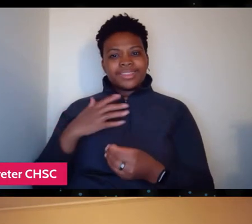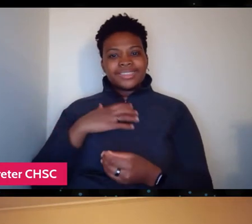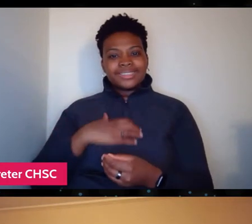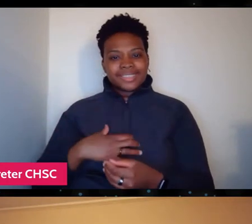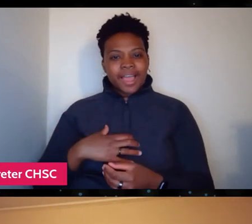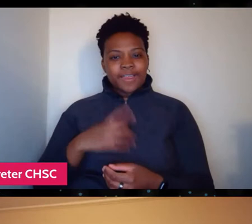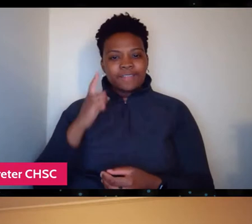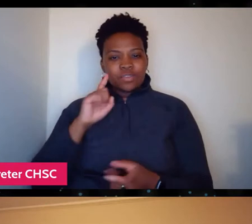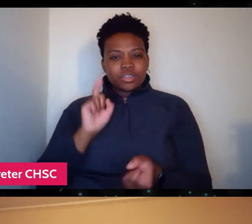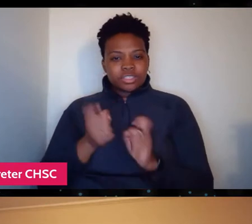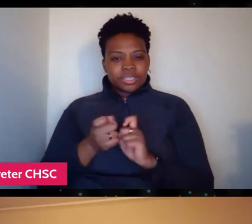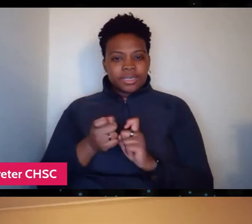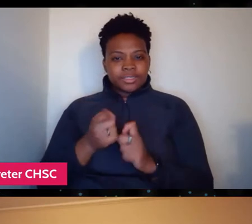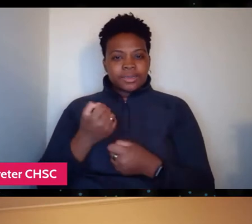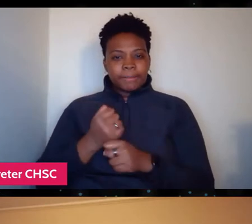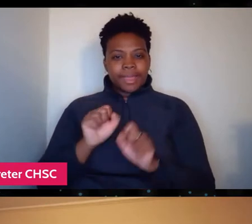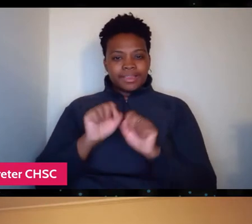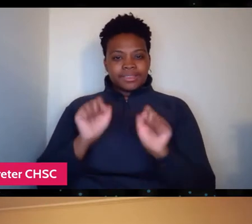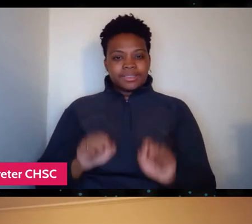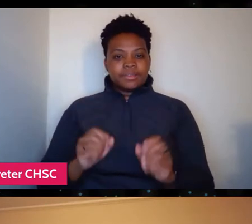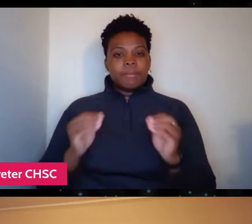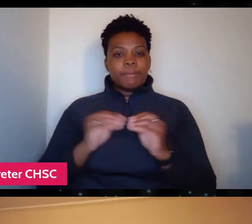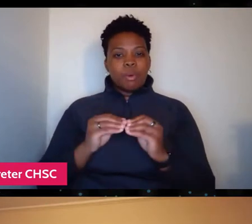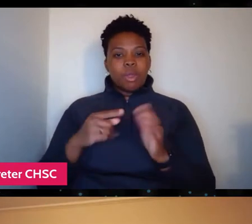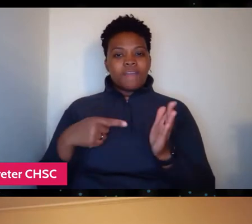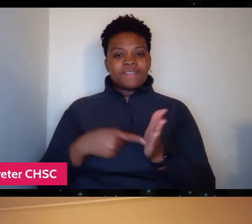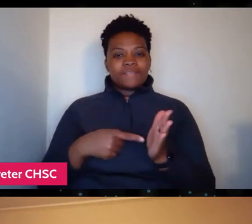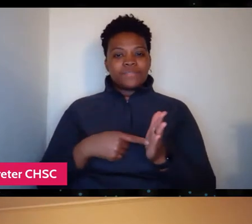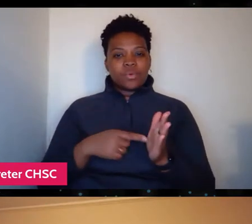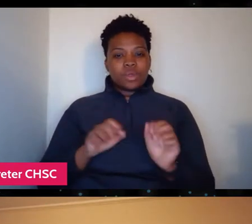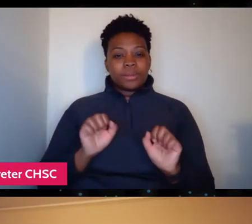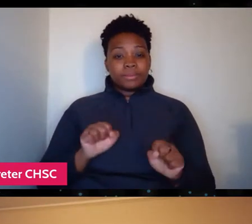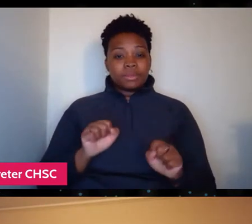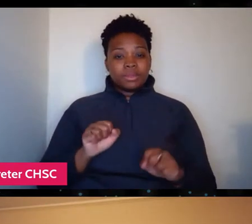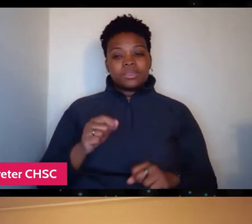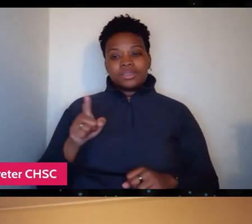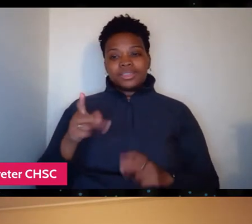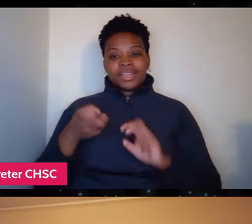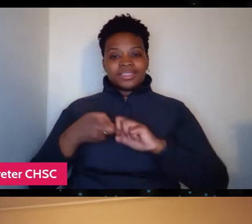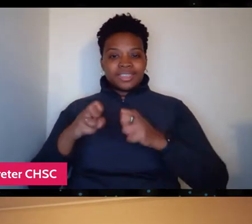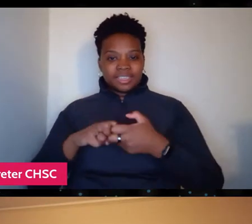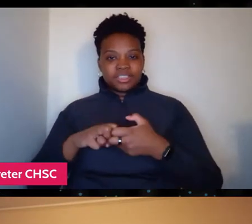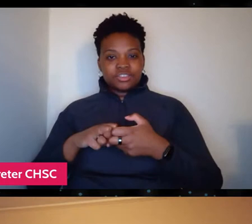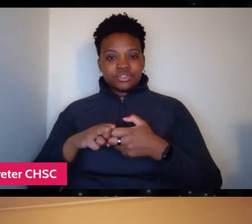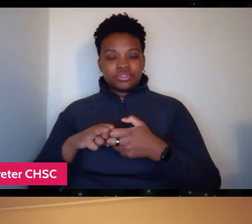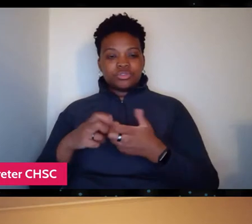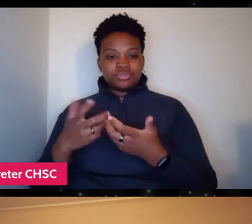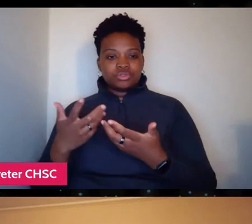to make the system more affordable, is an issue that both sides of the divide,